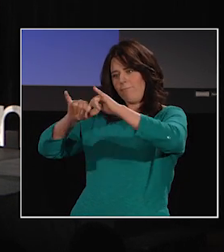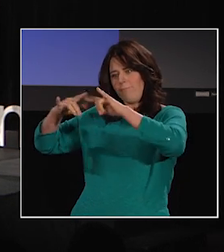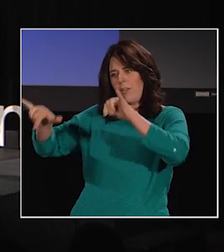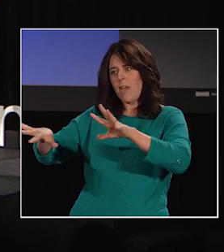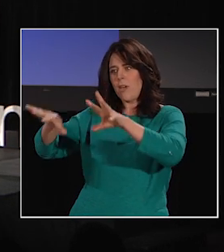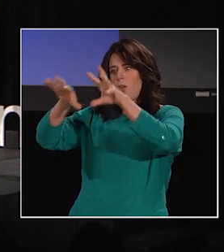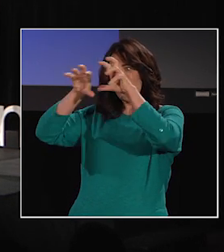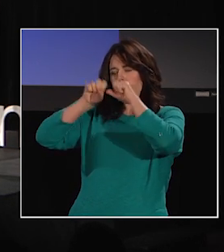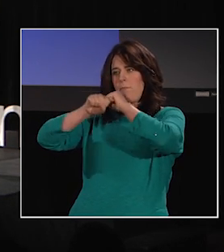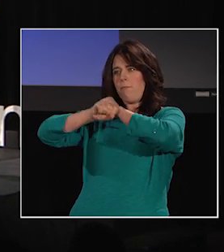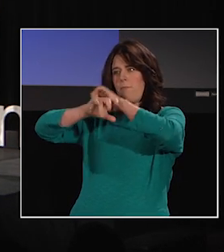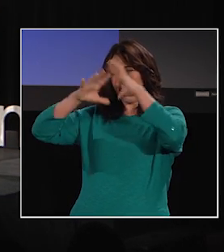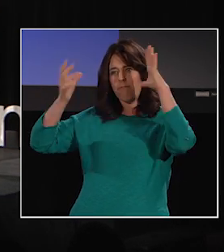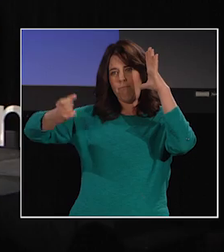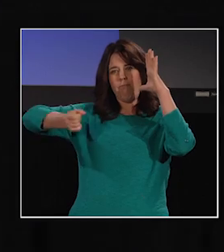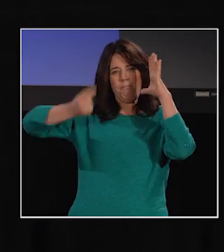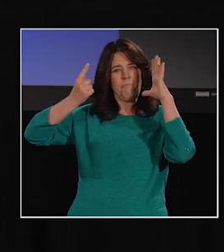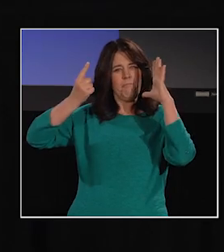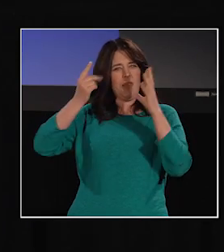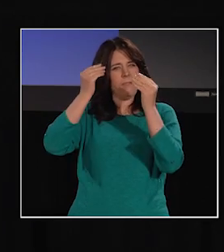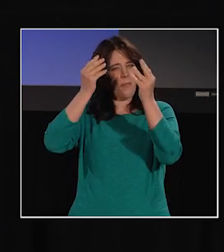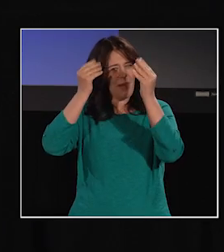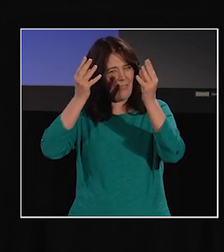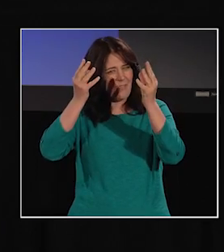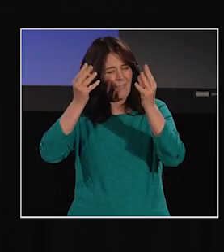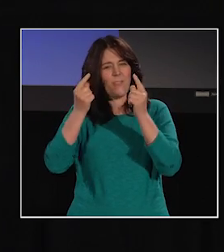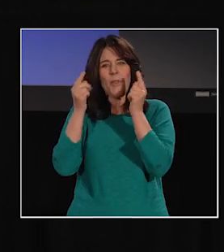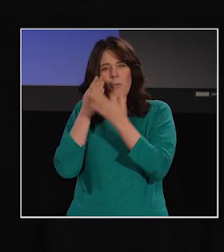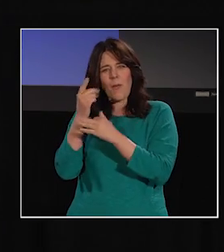we take in, and make sense of information with our eyes.